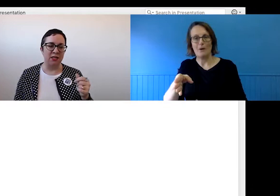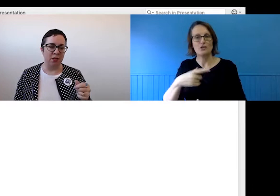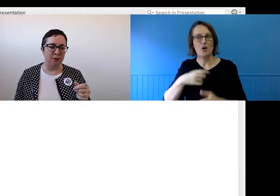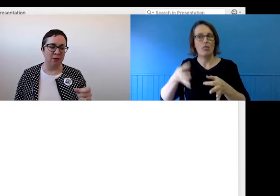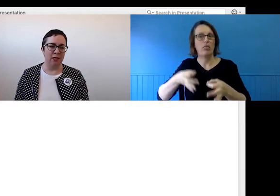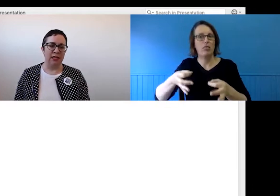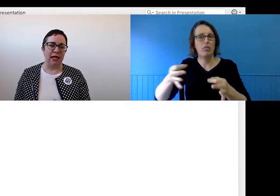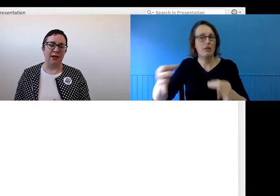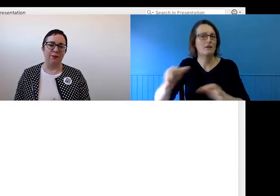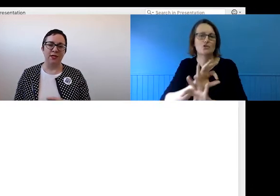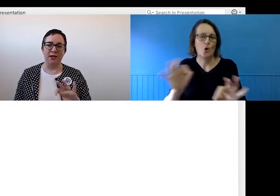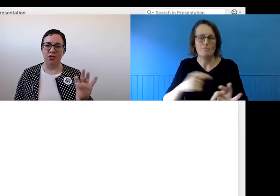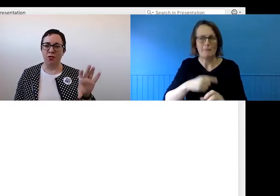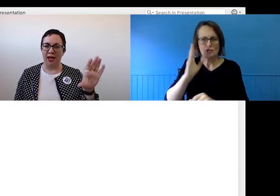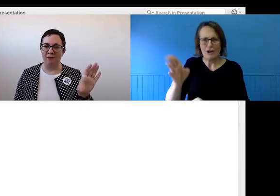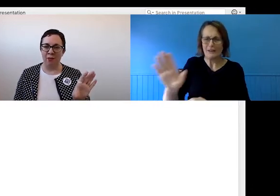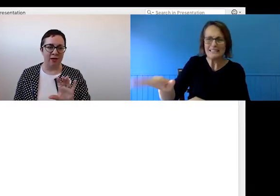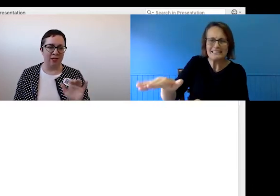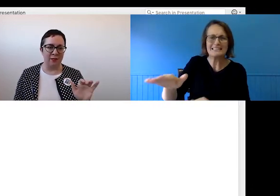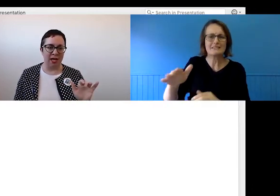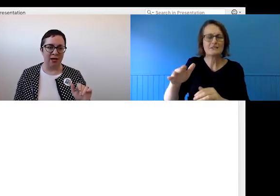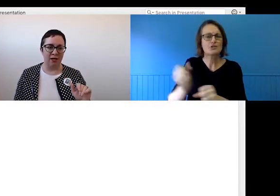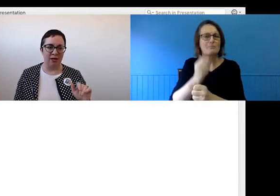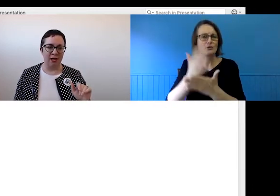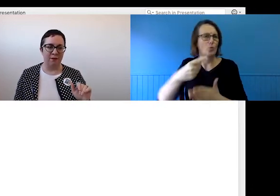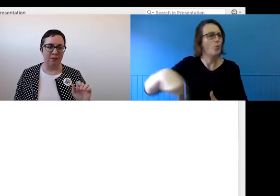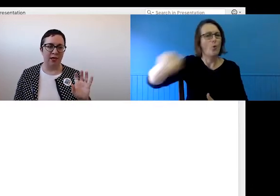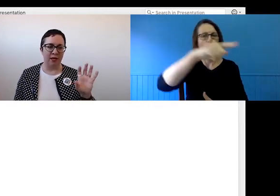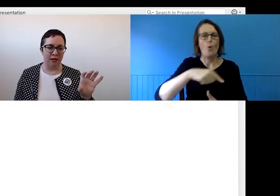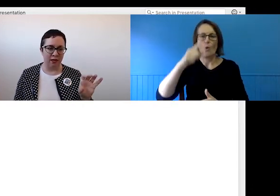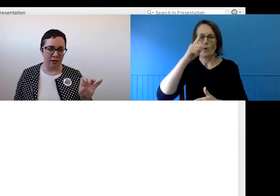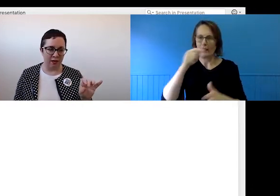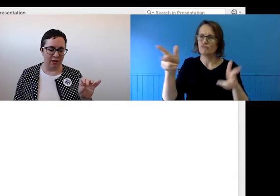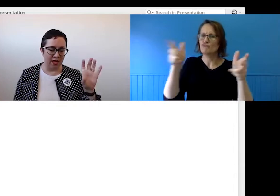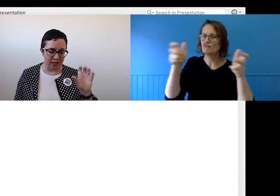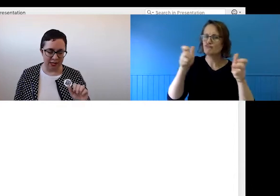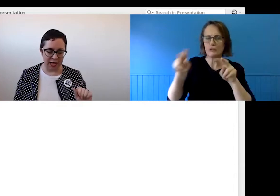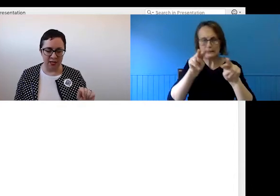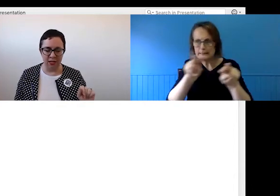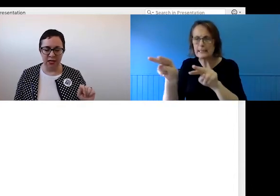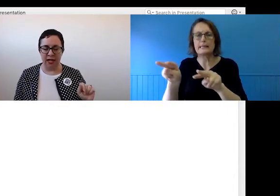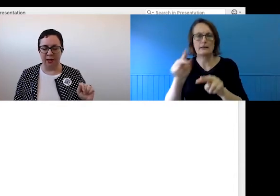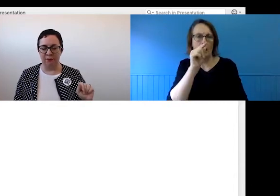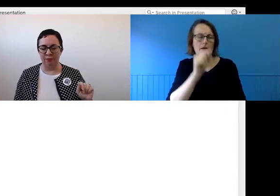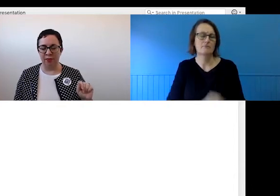possible to make sure everybody in the meeting can understand.